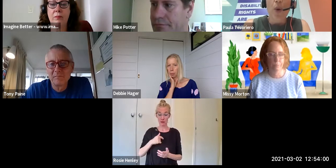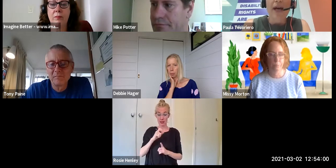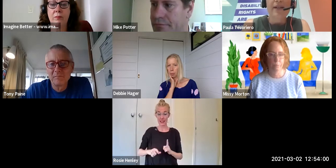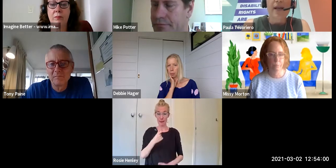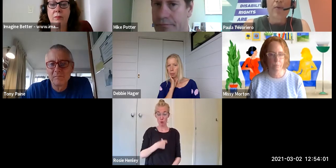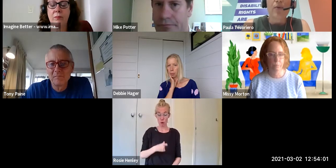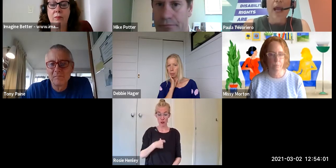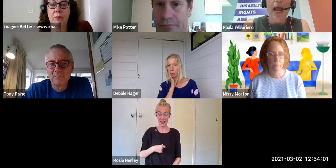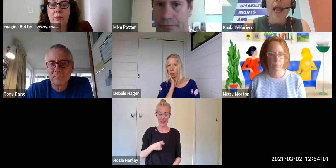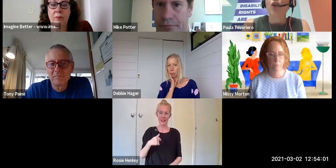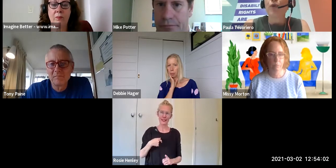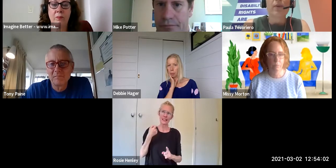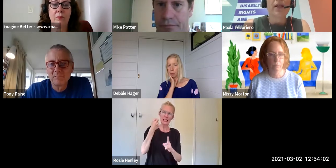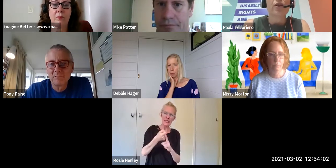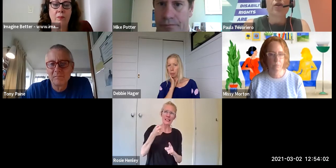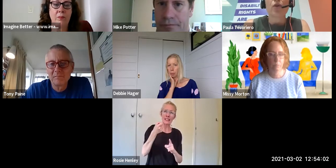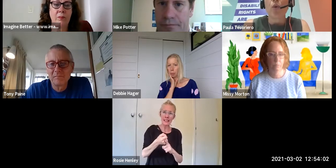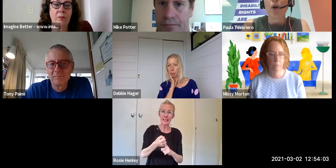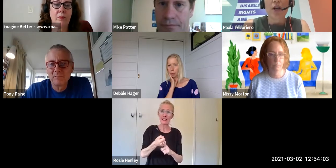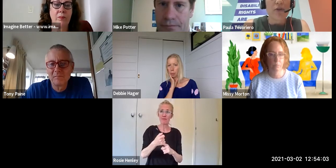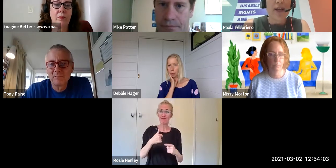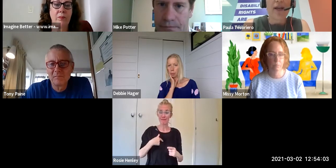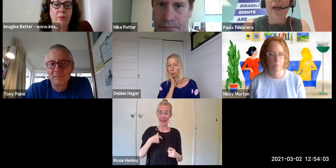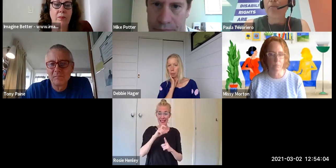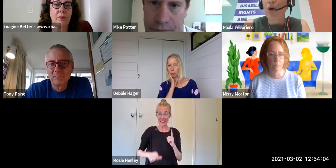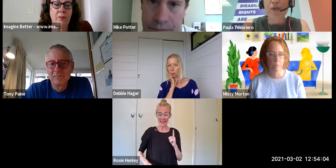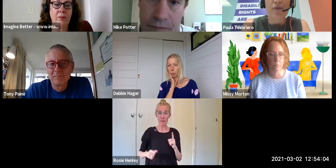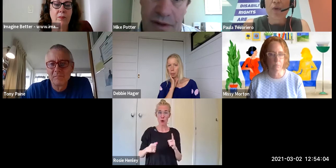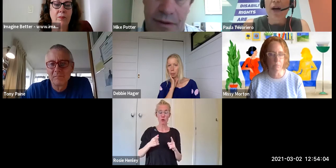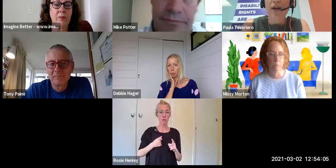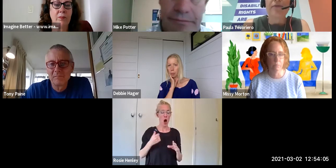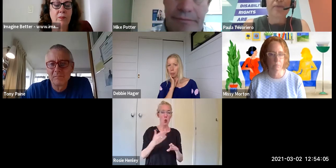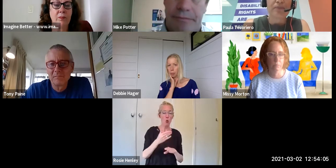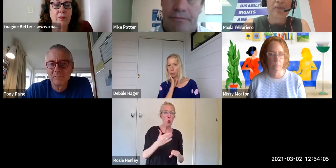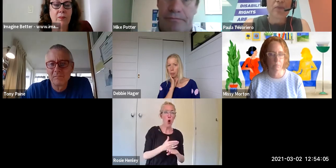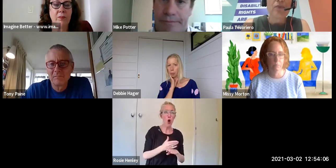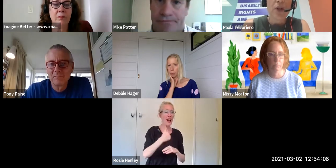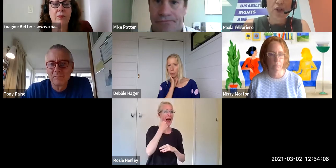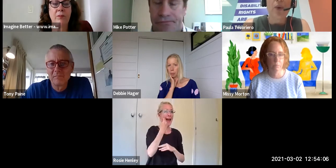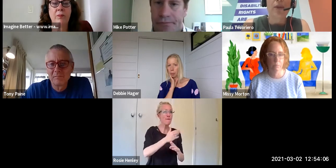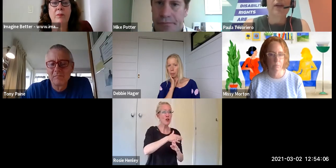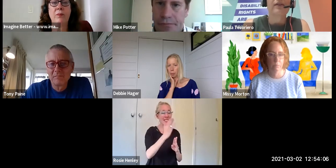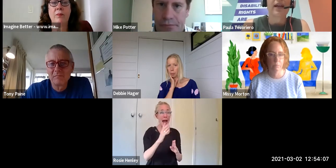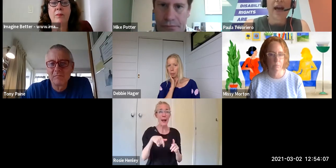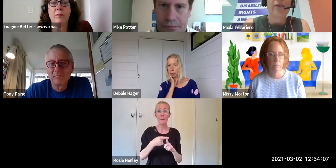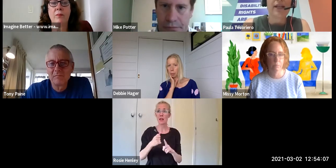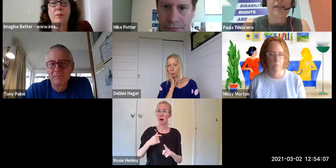are disabled and you spend your career and most of your life doing things that are related